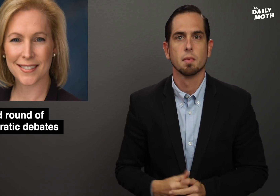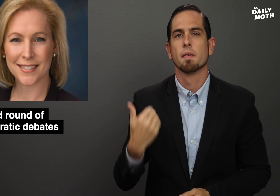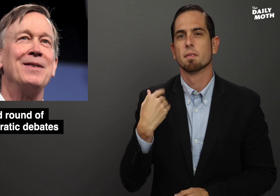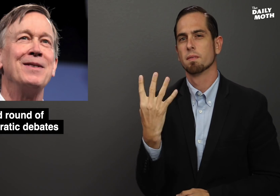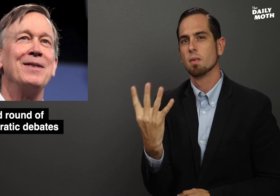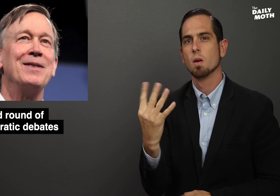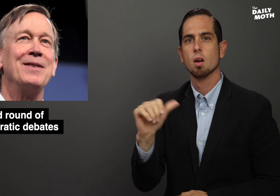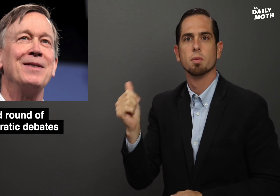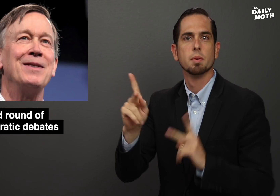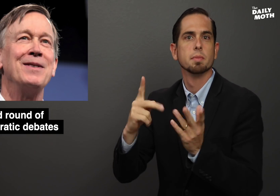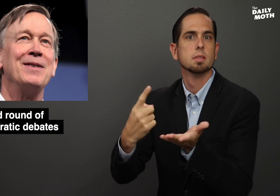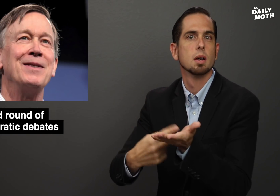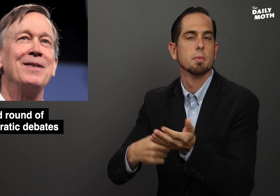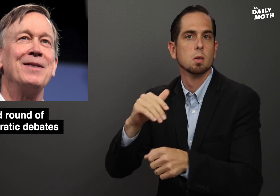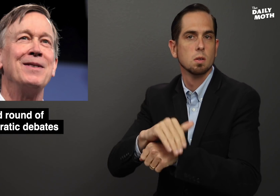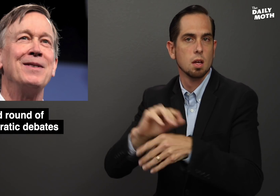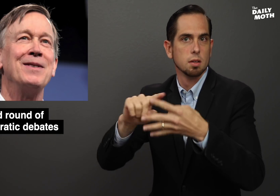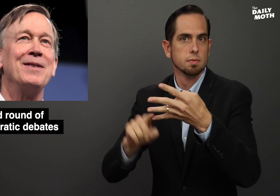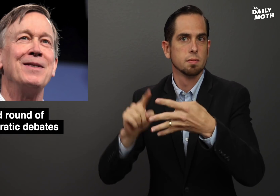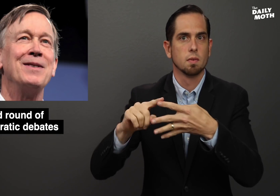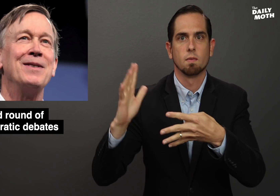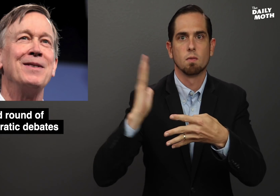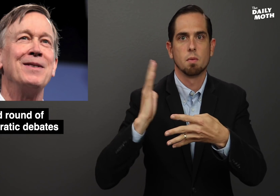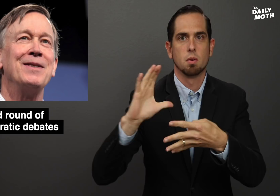The other four people debating tonight are former